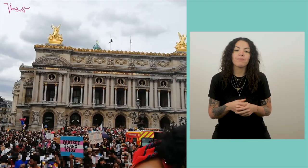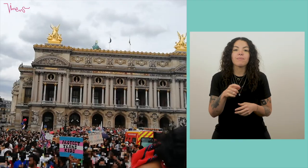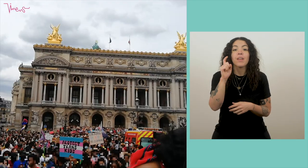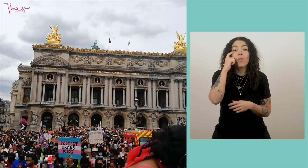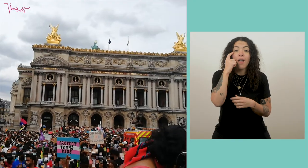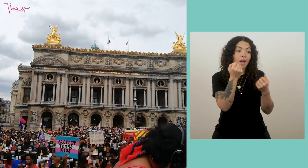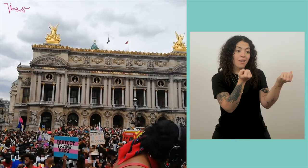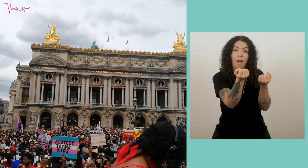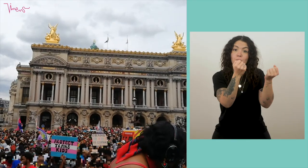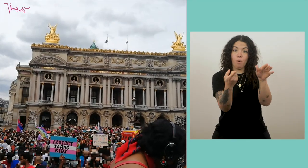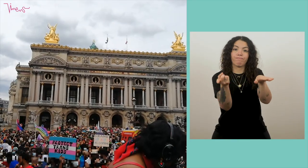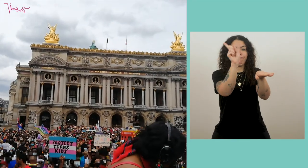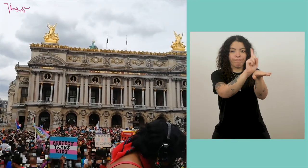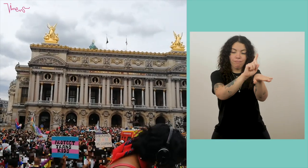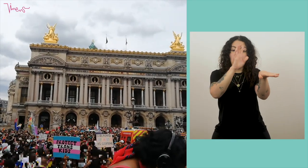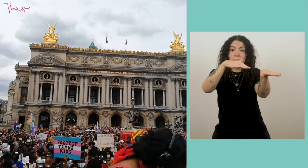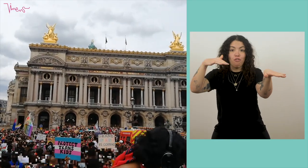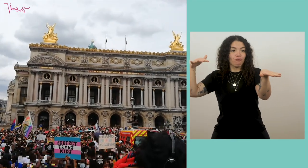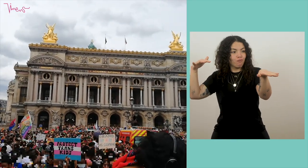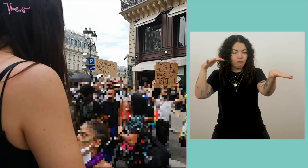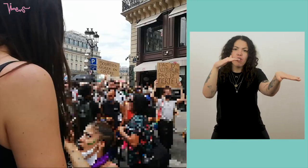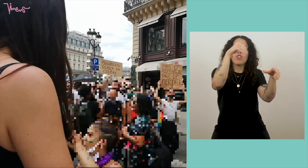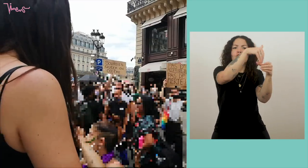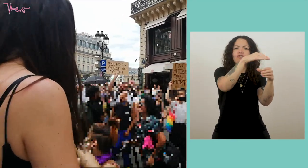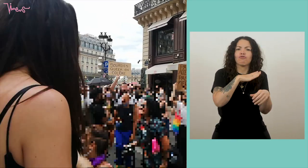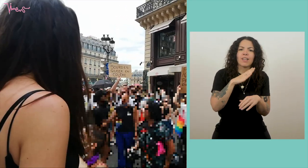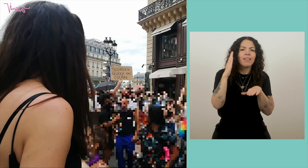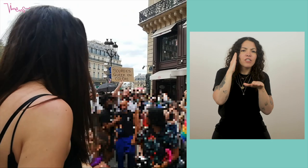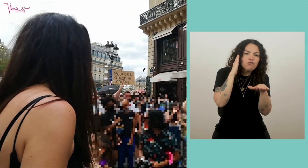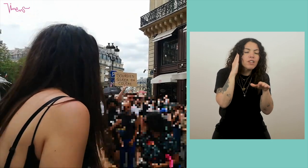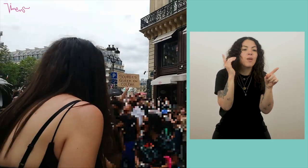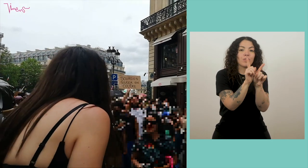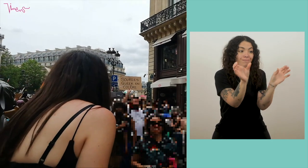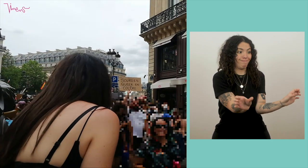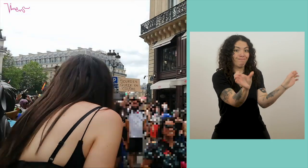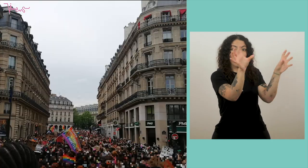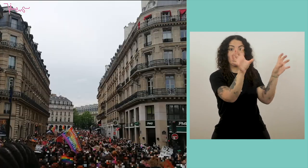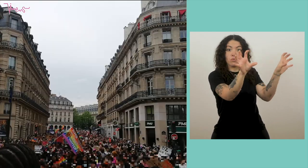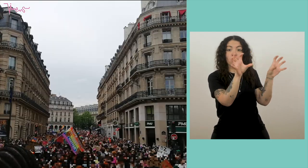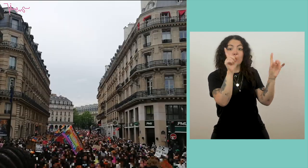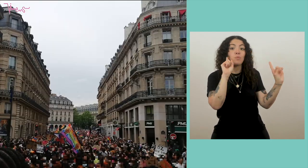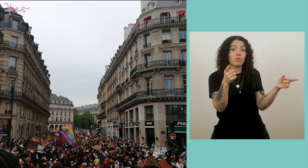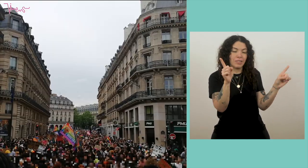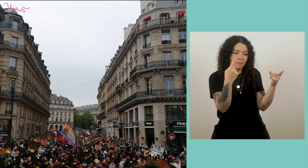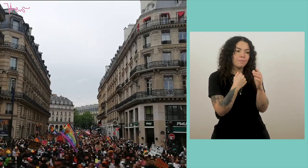(Voiceover: Jen) Elodia leaves at the head of the march on the truck with the DJ and the sound system, the speakers and will perform several times during the march.